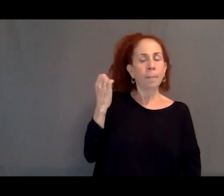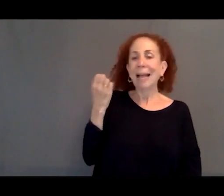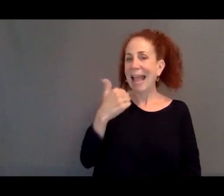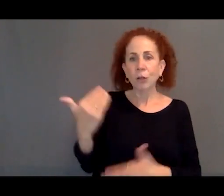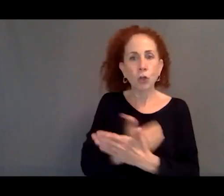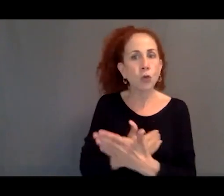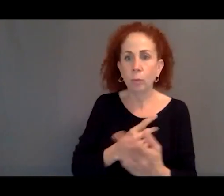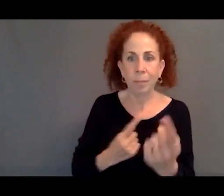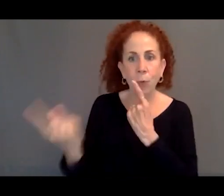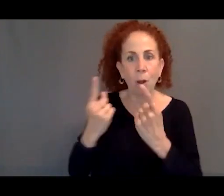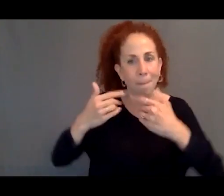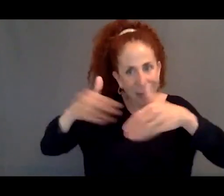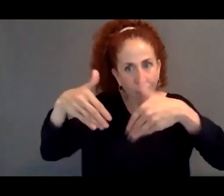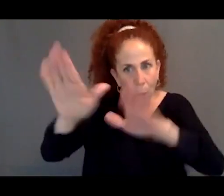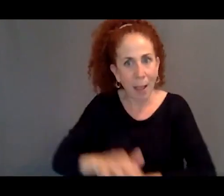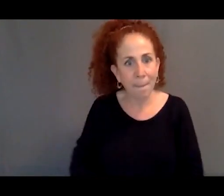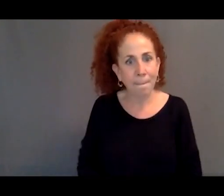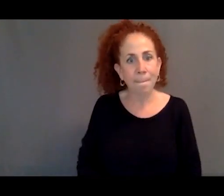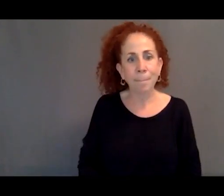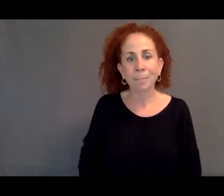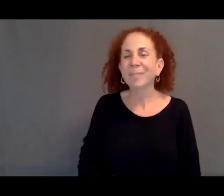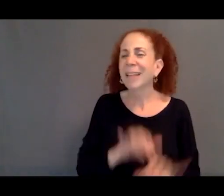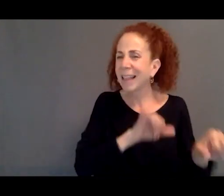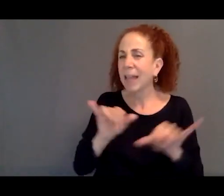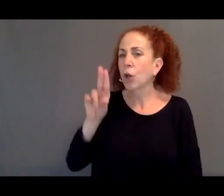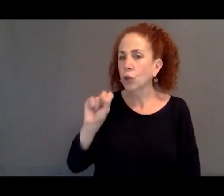And they operate like the US border patrol.